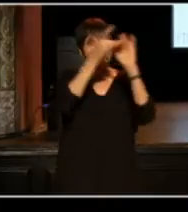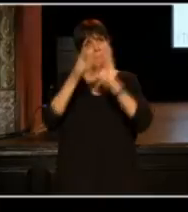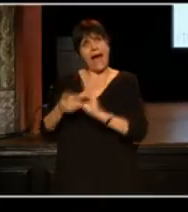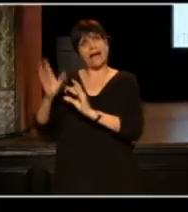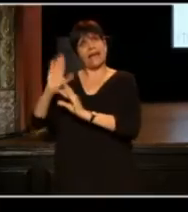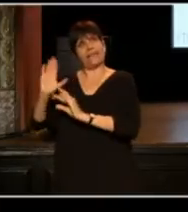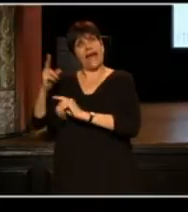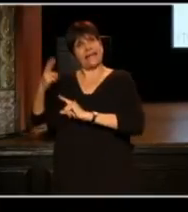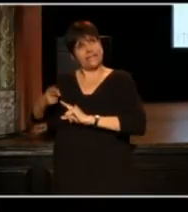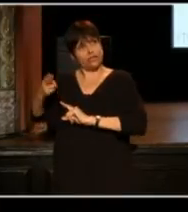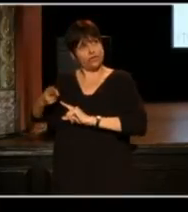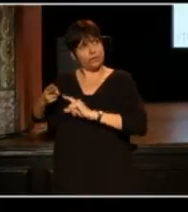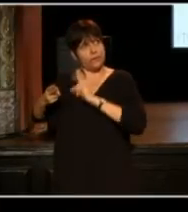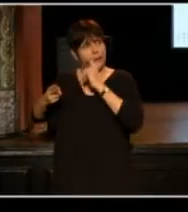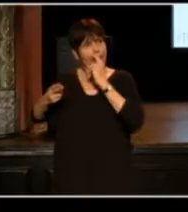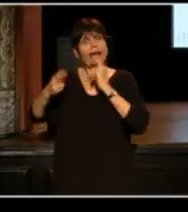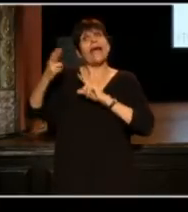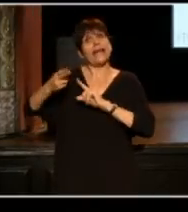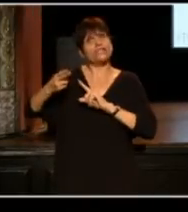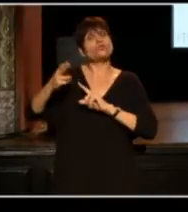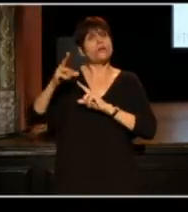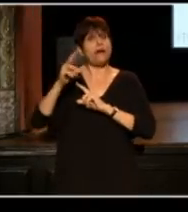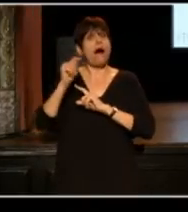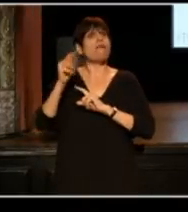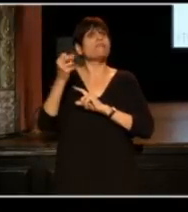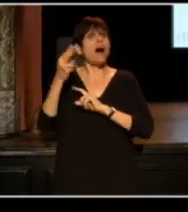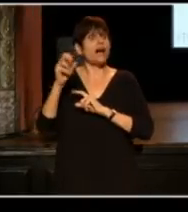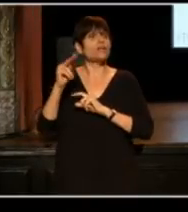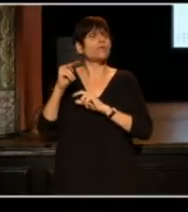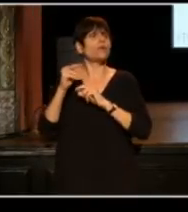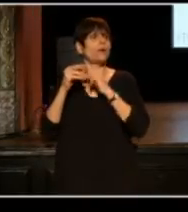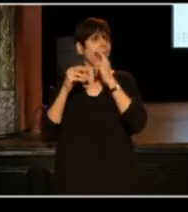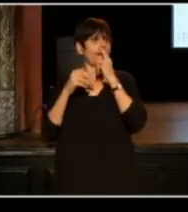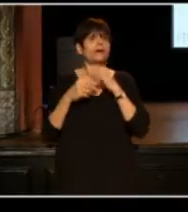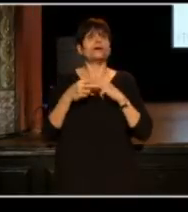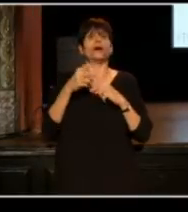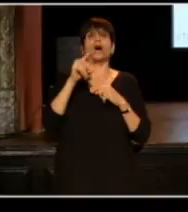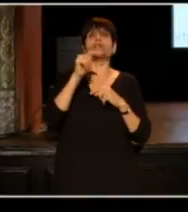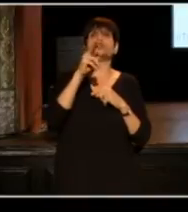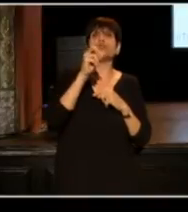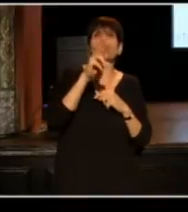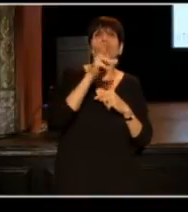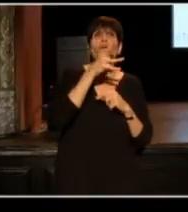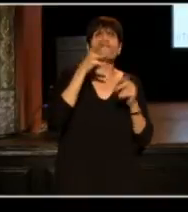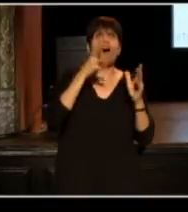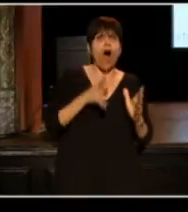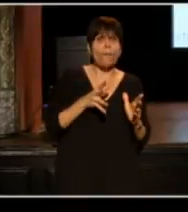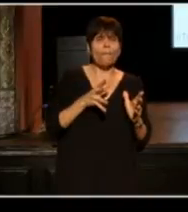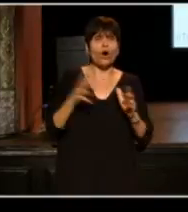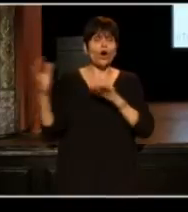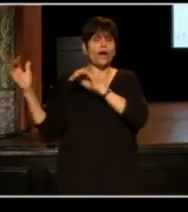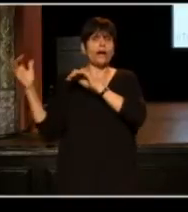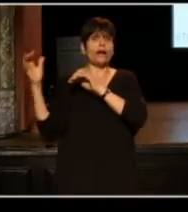The history of the Onion is one of a Prussian tuber farmer, who emigrated to this country,